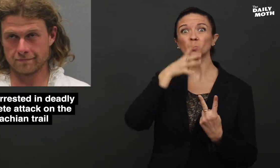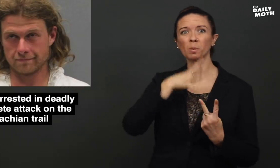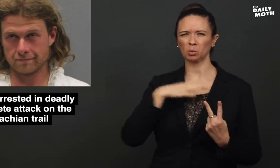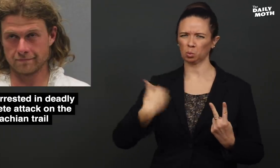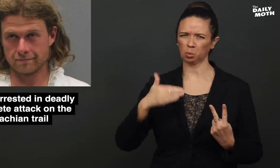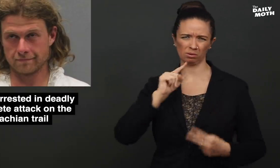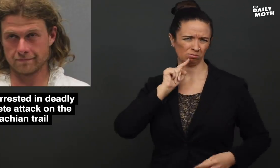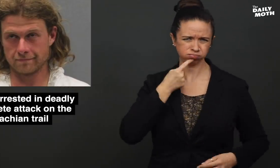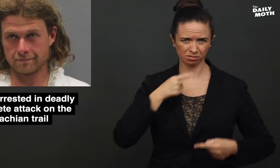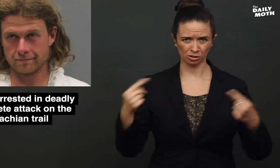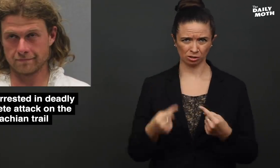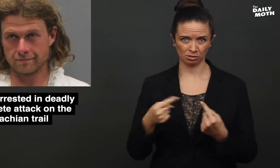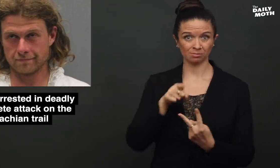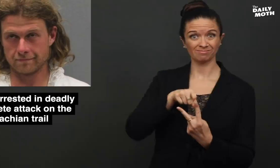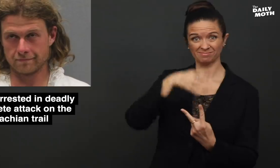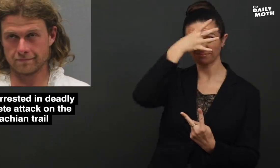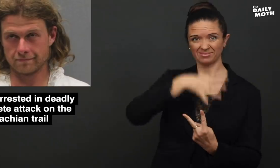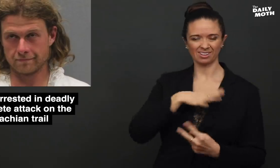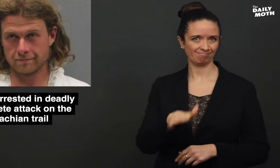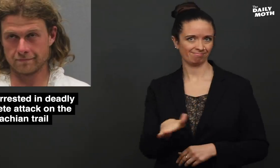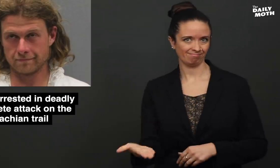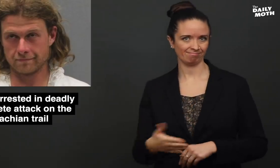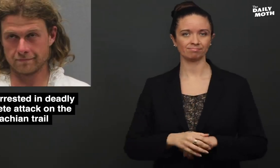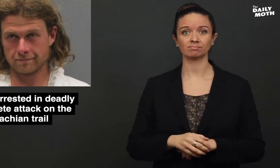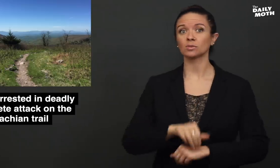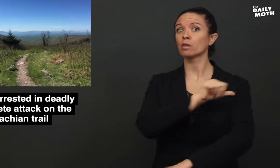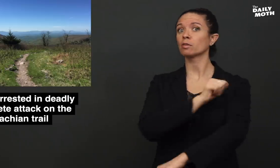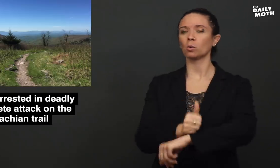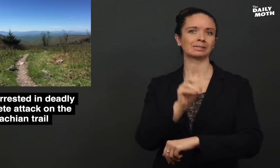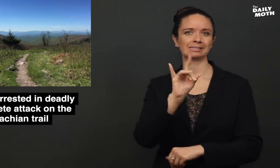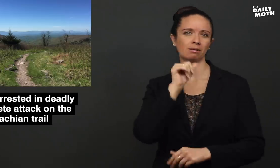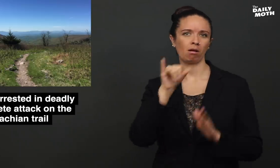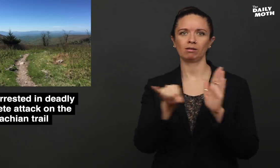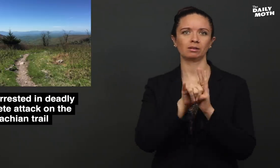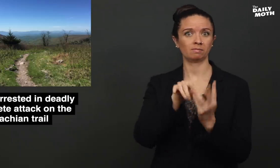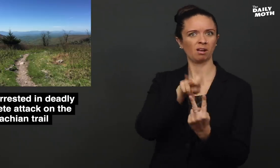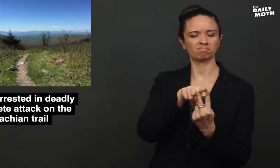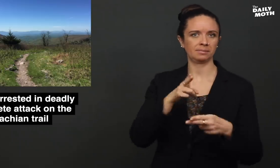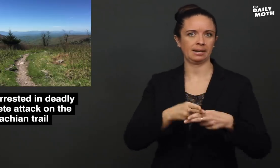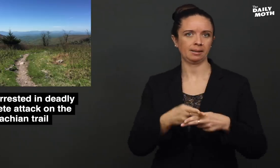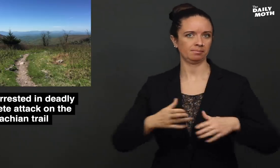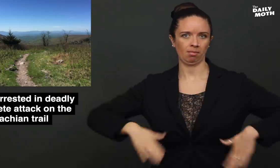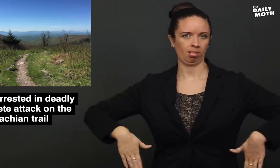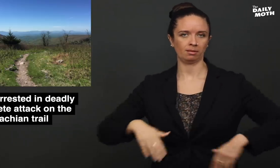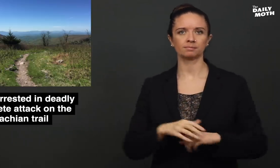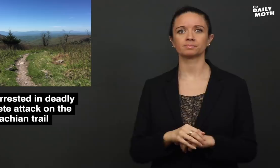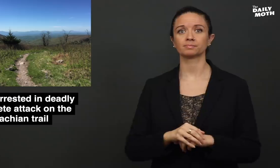the woman was seriously injured and the man died. Authorities did not identify the two hikers yet.